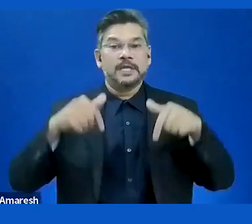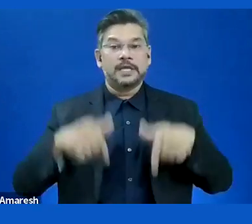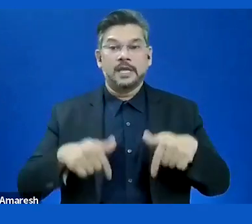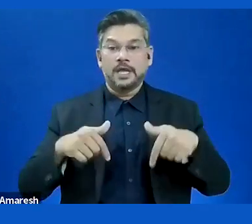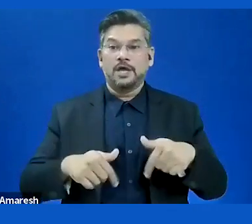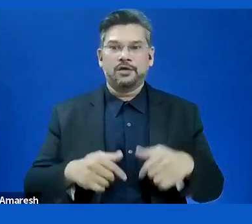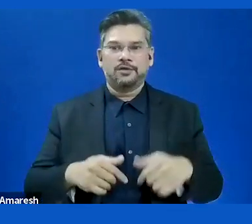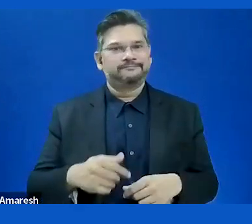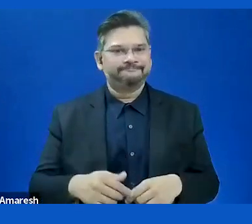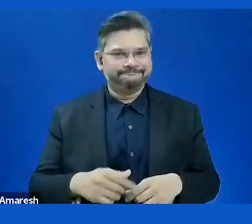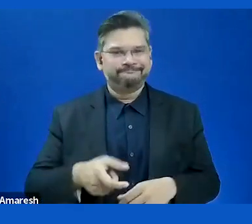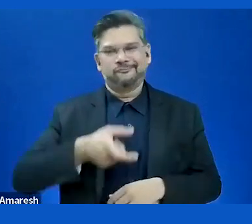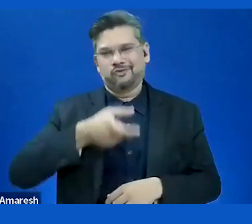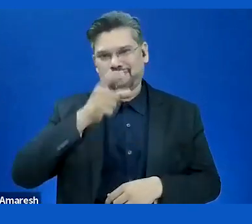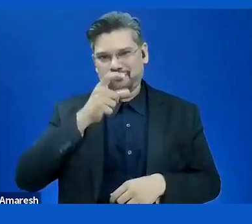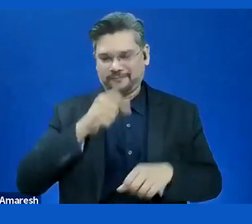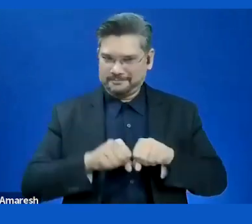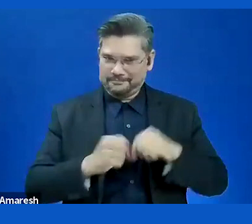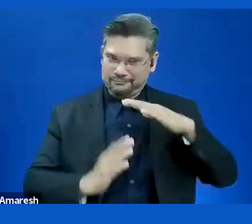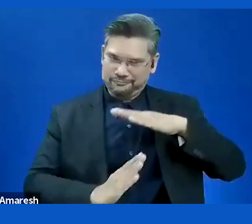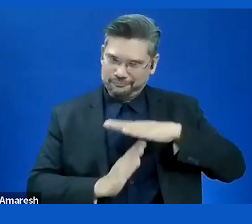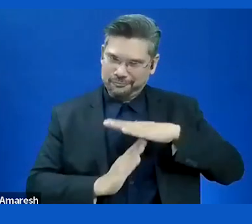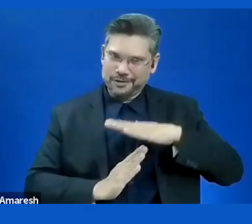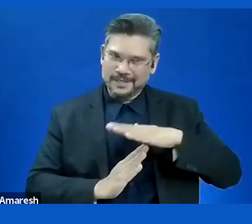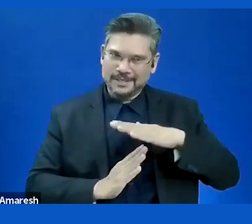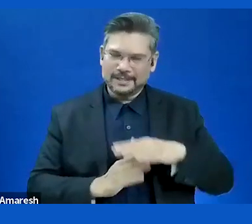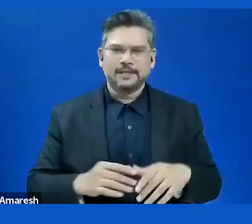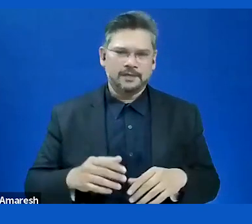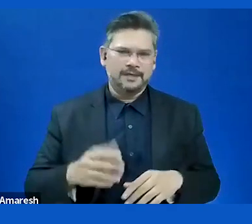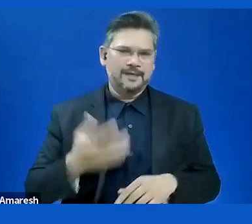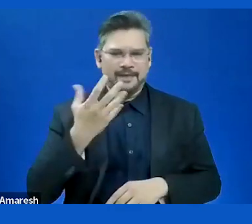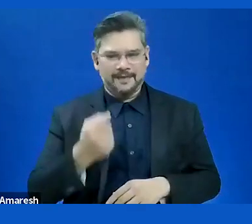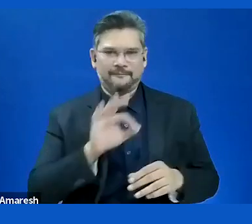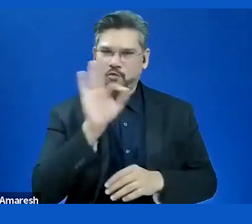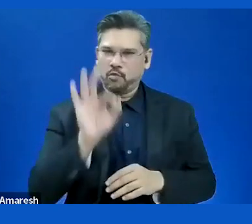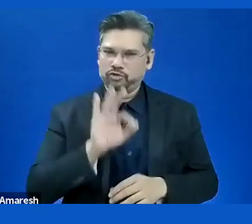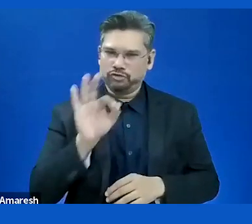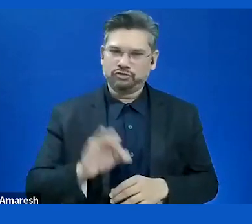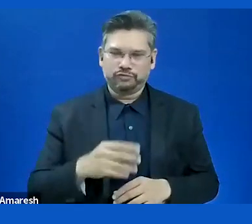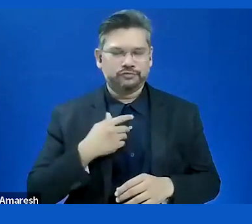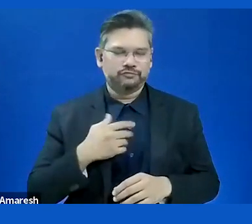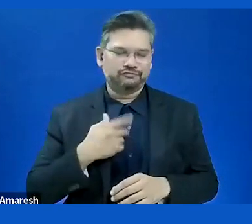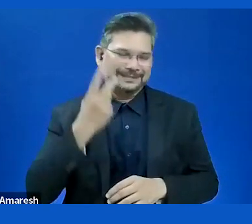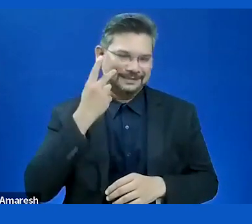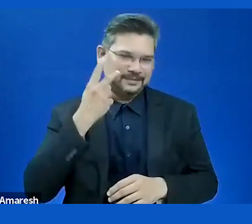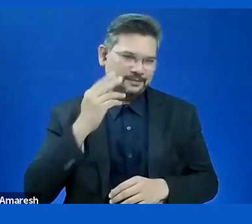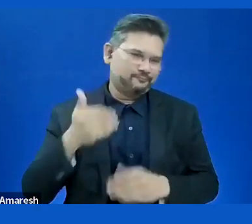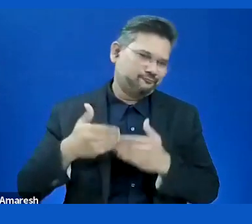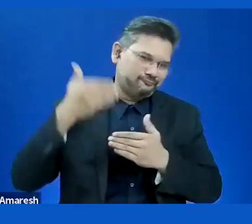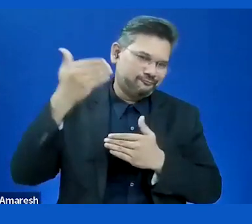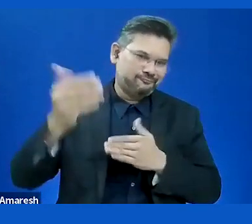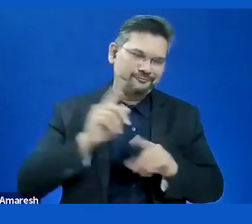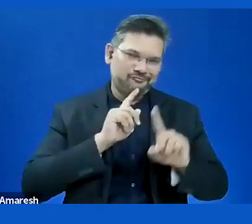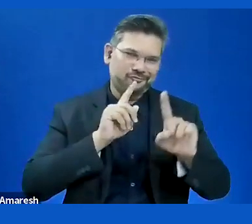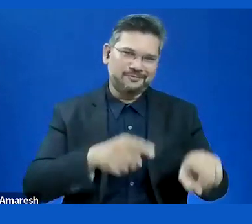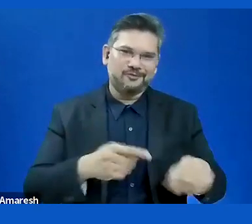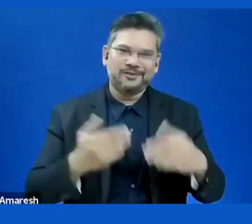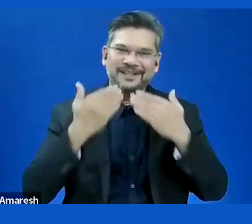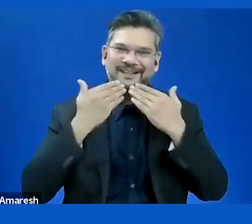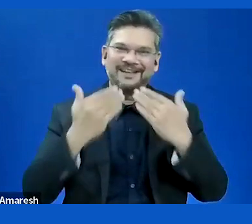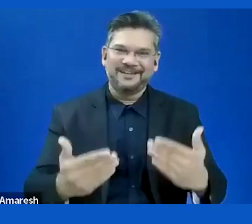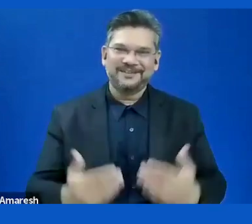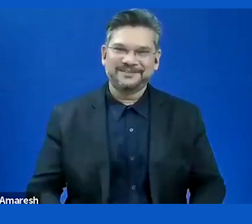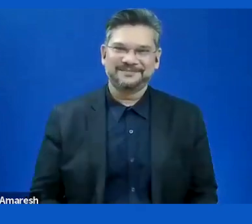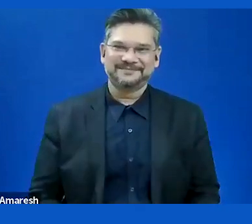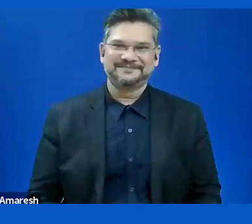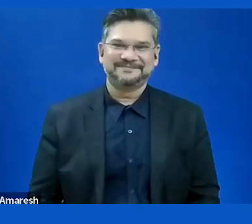Everyone, I see more questions. We'll try to respond to them in writing. Thank you.